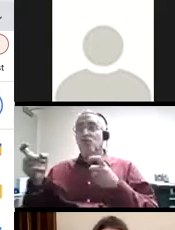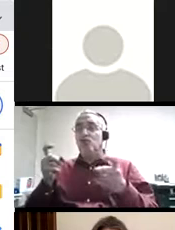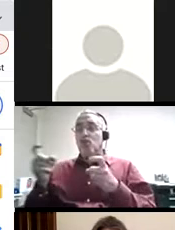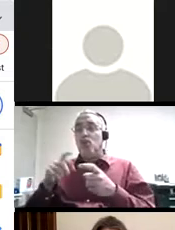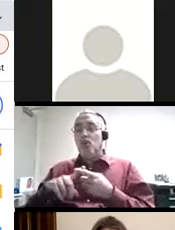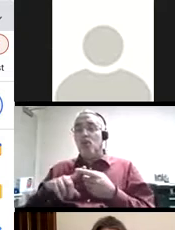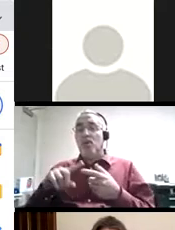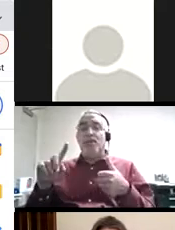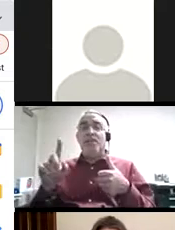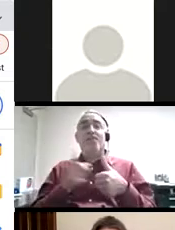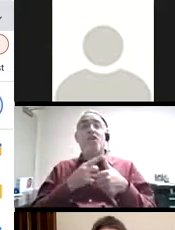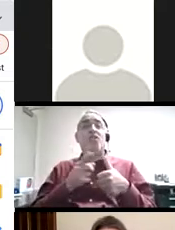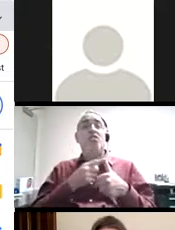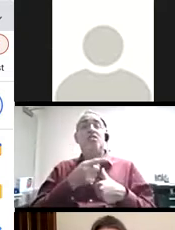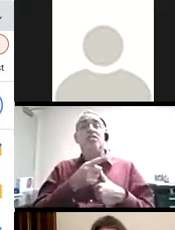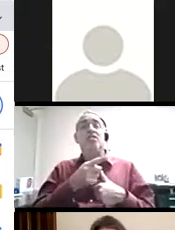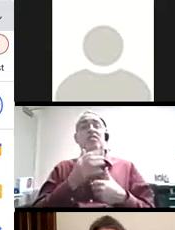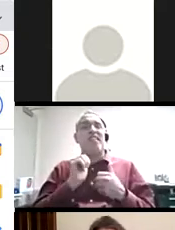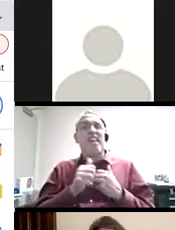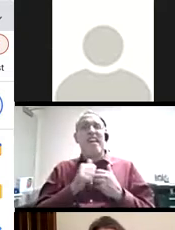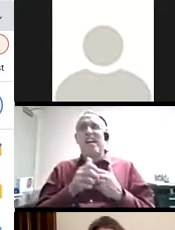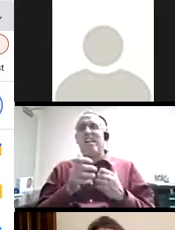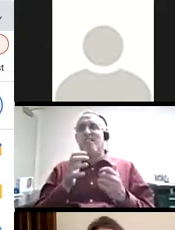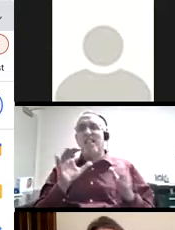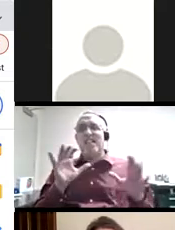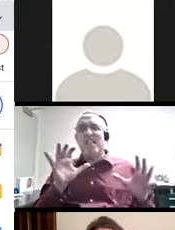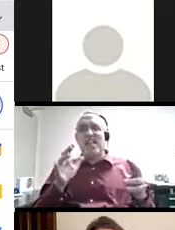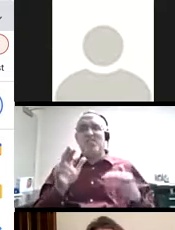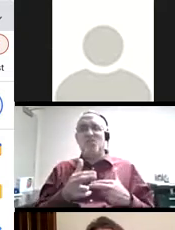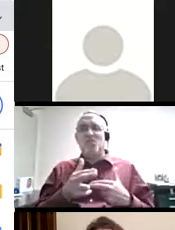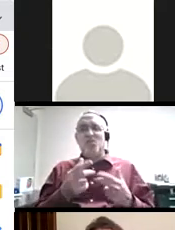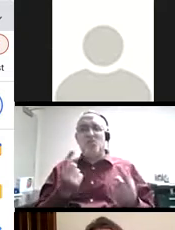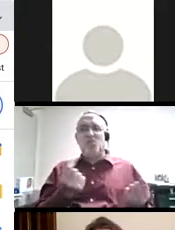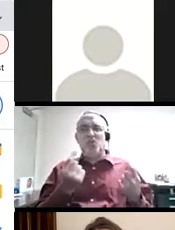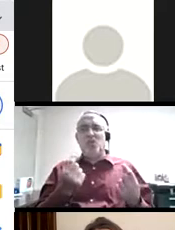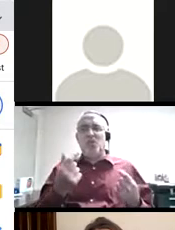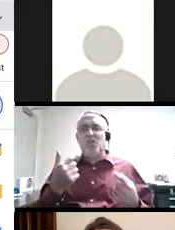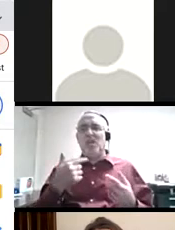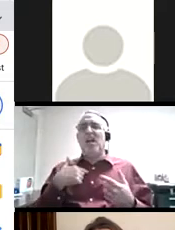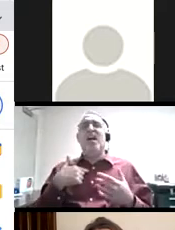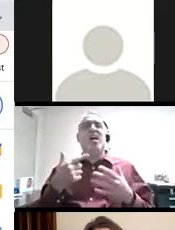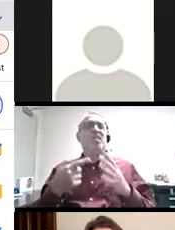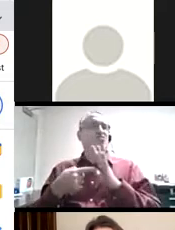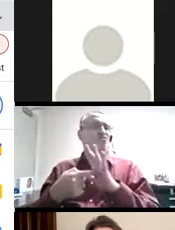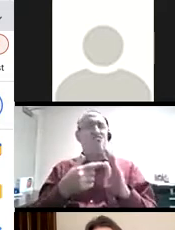So, the first story explores how we're working with open space in class and earlier this semester I